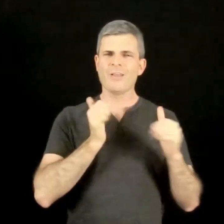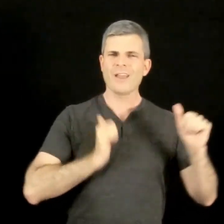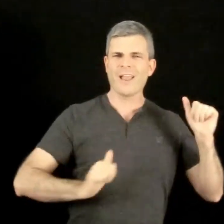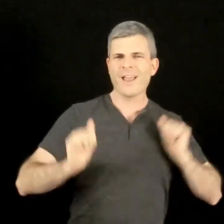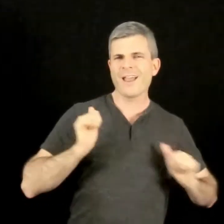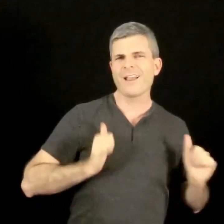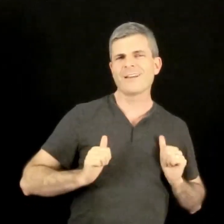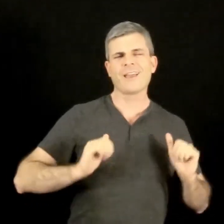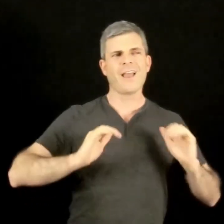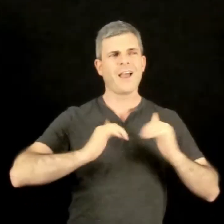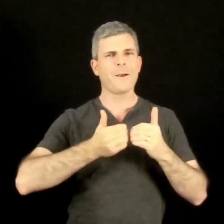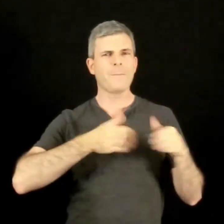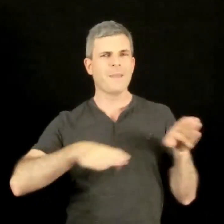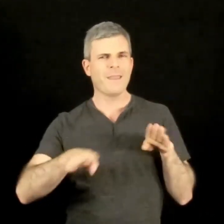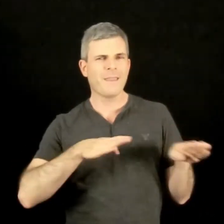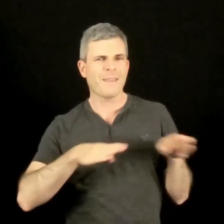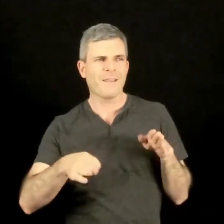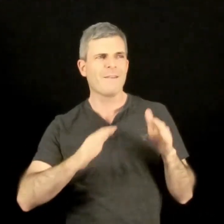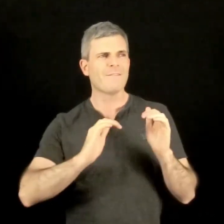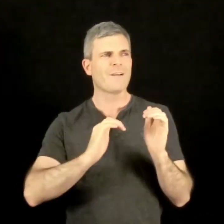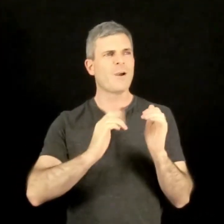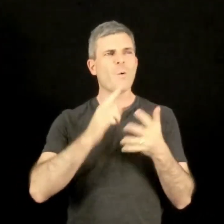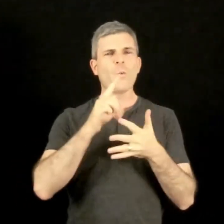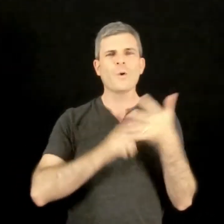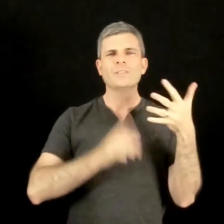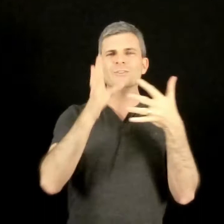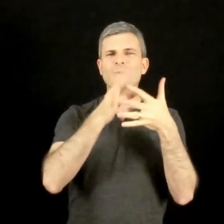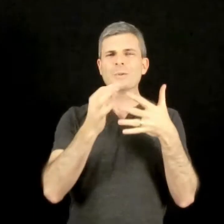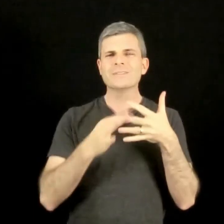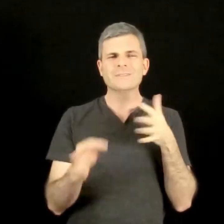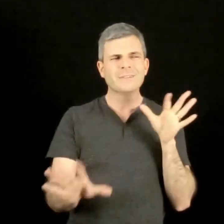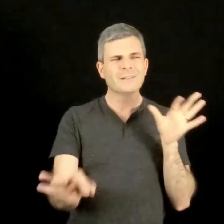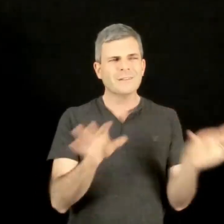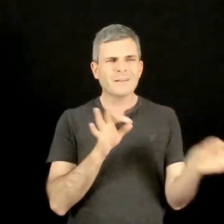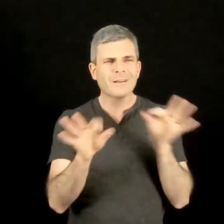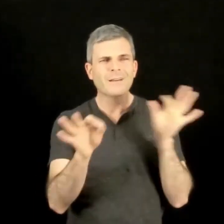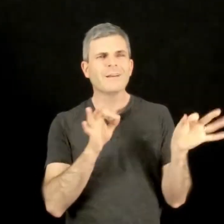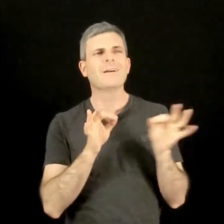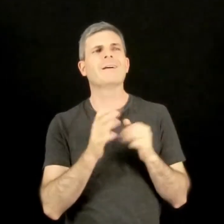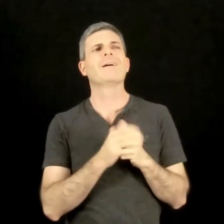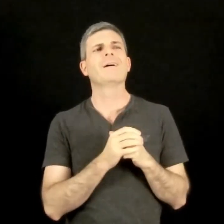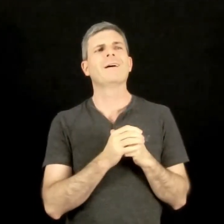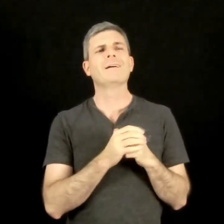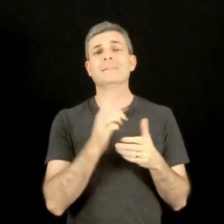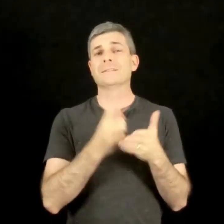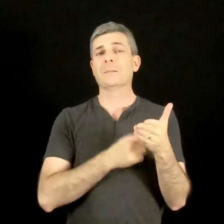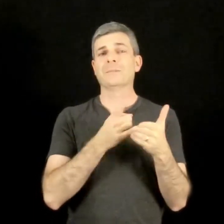It’s interesting to see how “interpreters” behave and the choices they make.